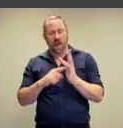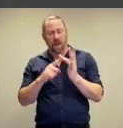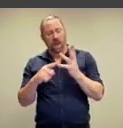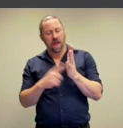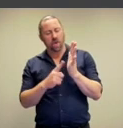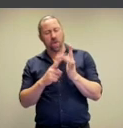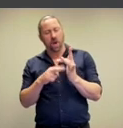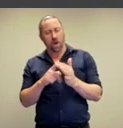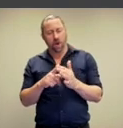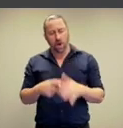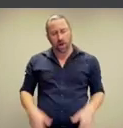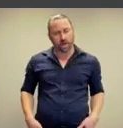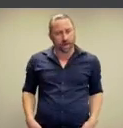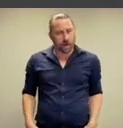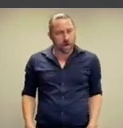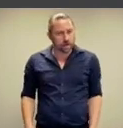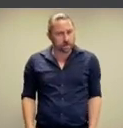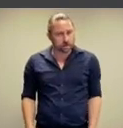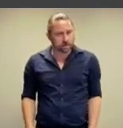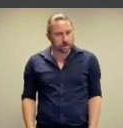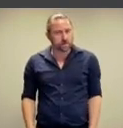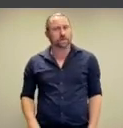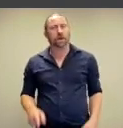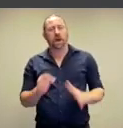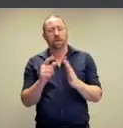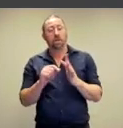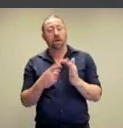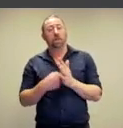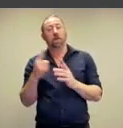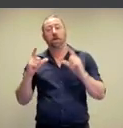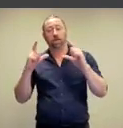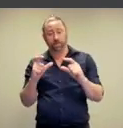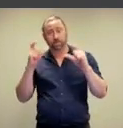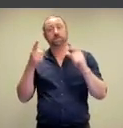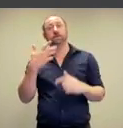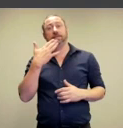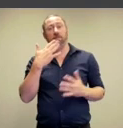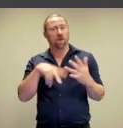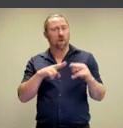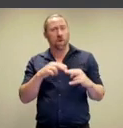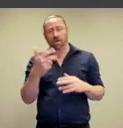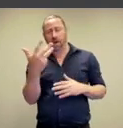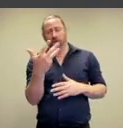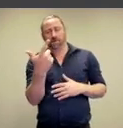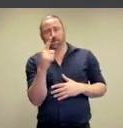and the kind of outlines of her thighs.